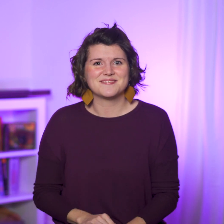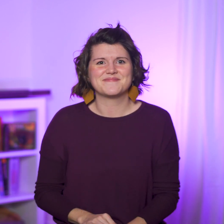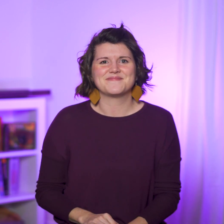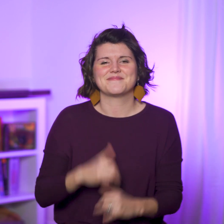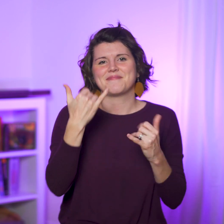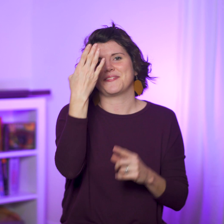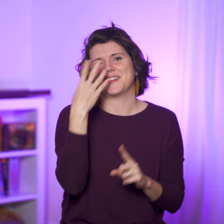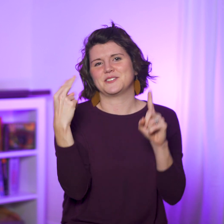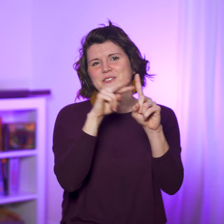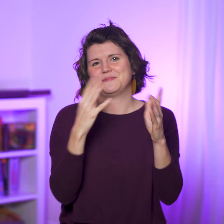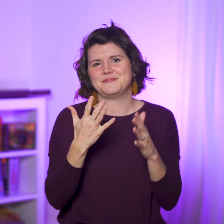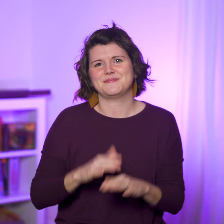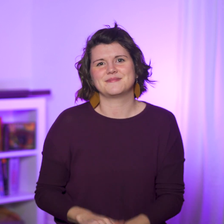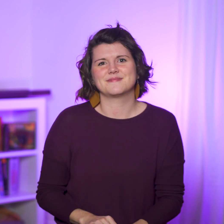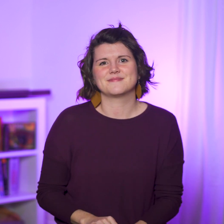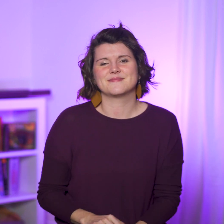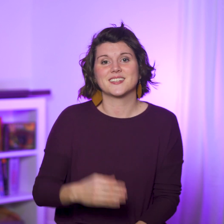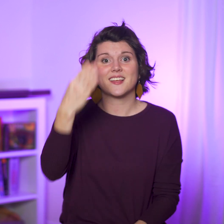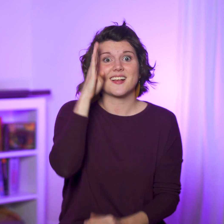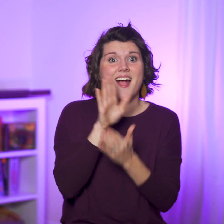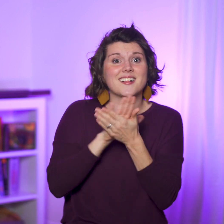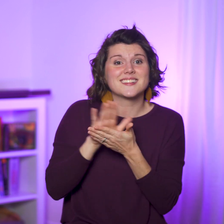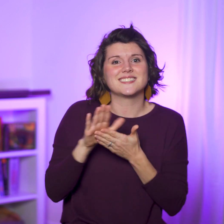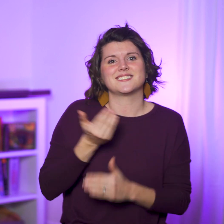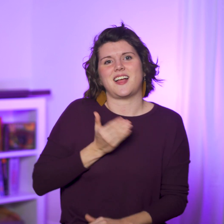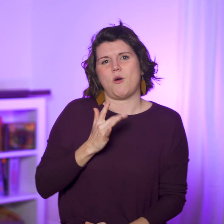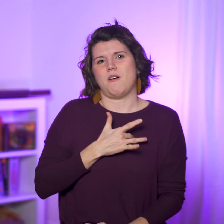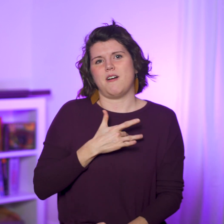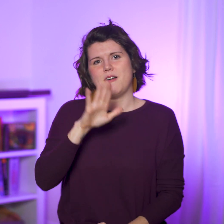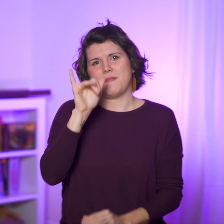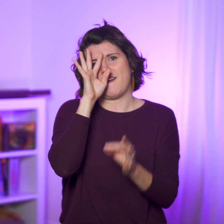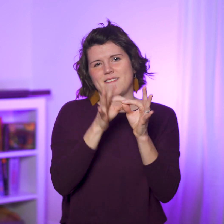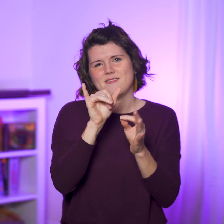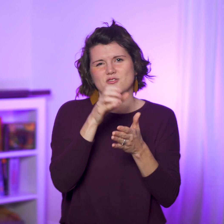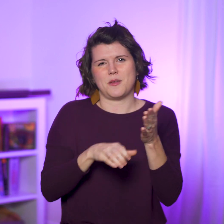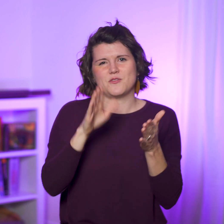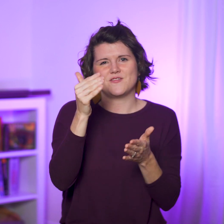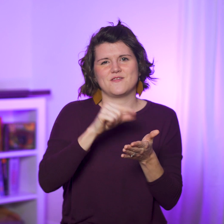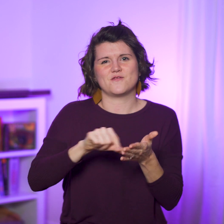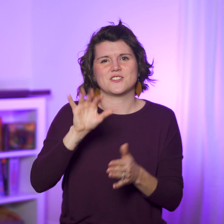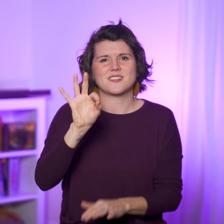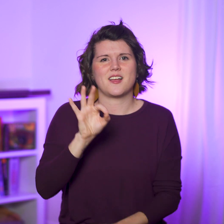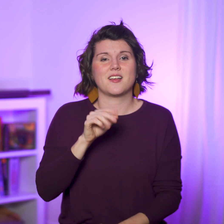The God Shot: God cleanses our hearts by faith (15:9).